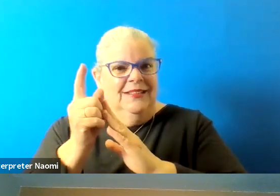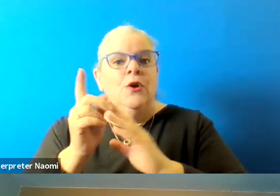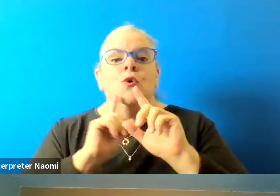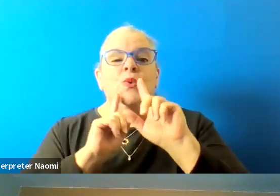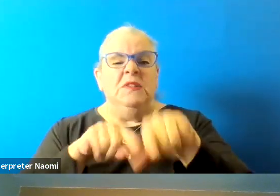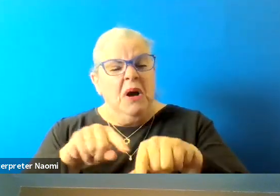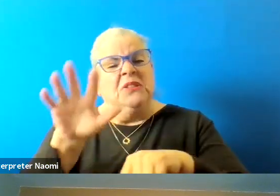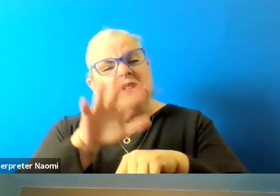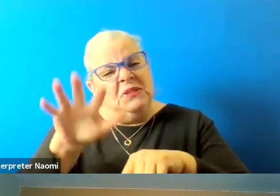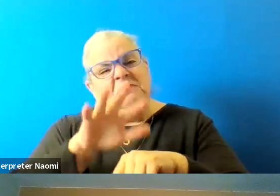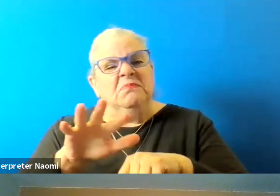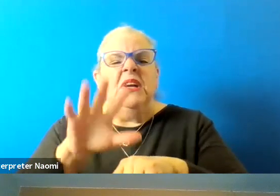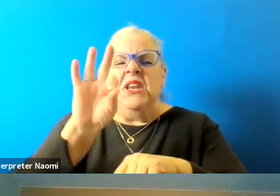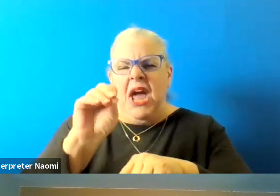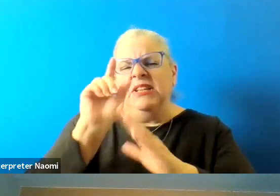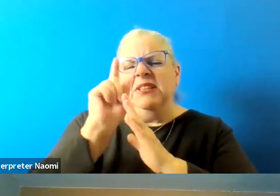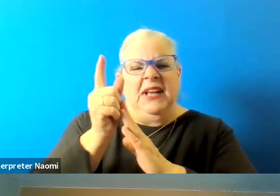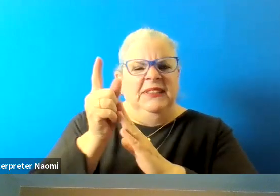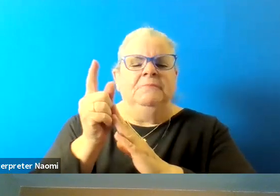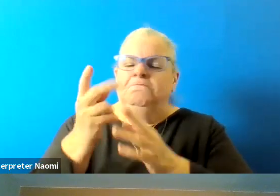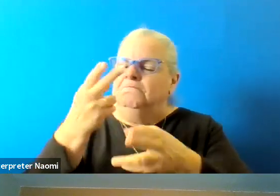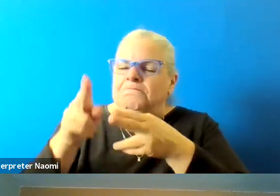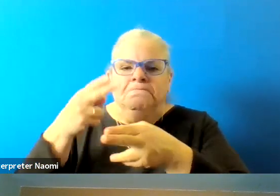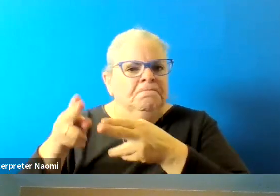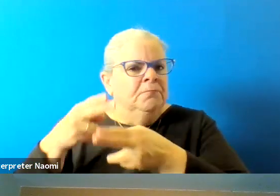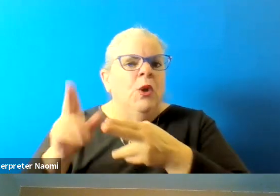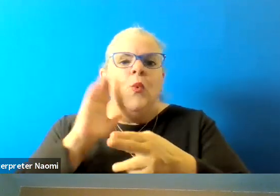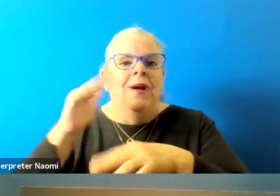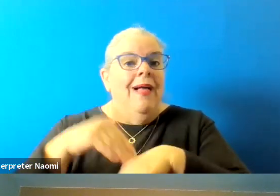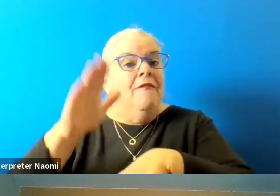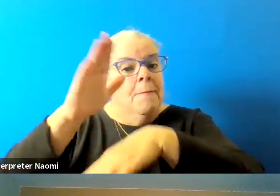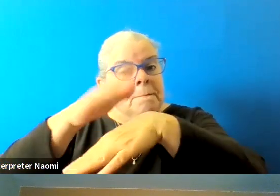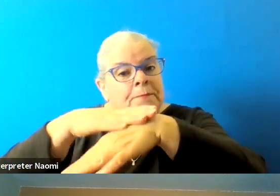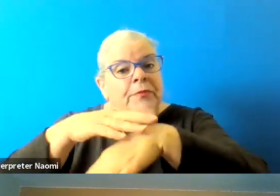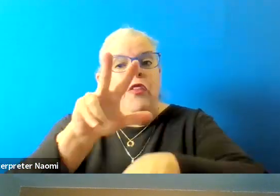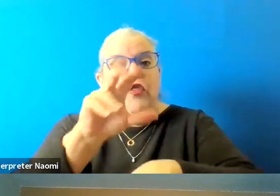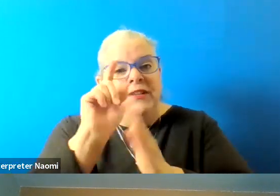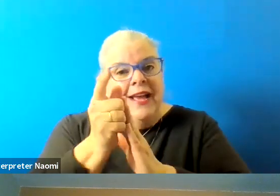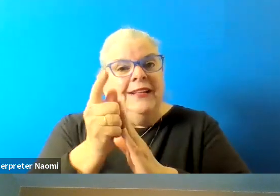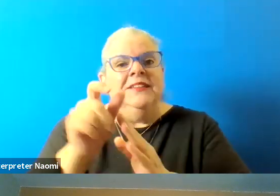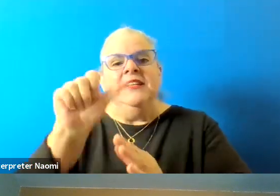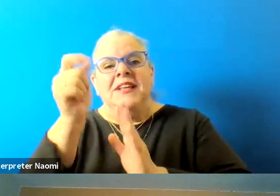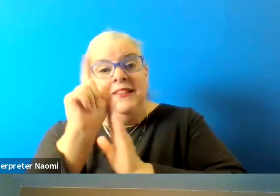be limited to around 90 seconds. We'll have an alert at 30 seconds, 10 seconds and then when time has ended.